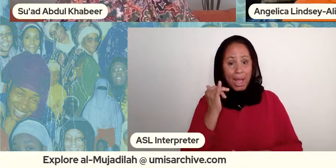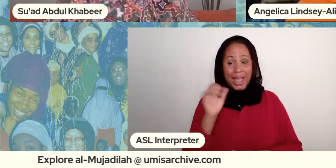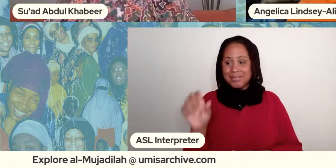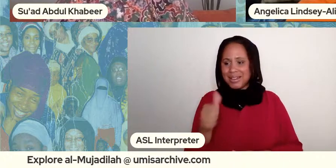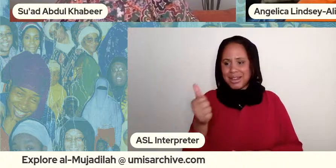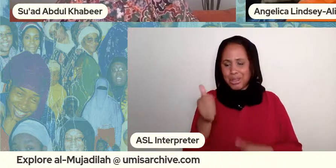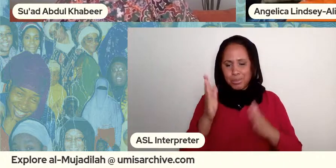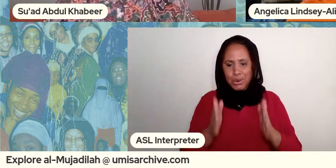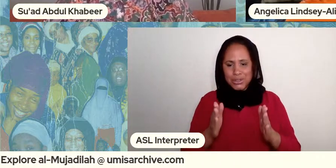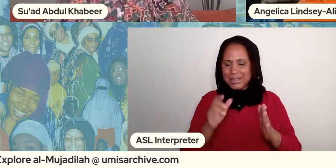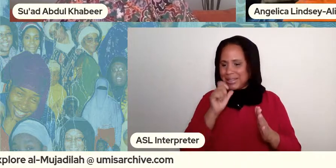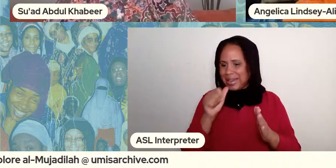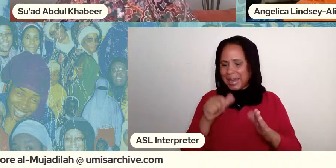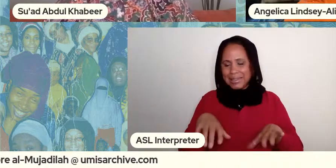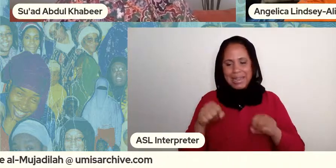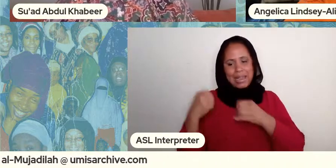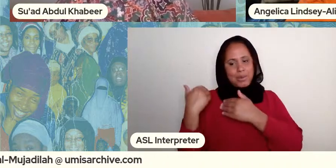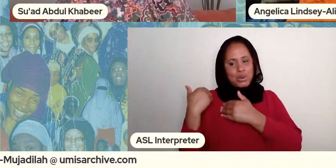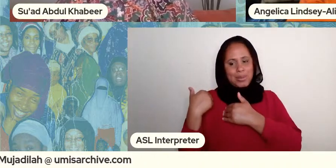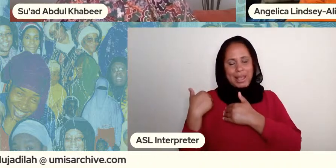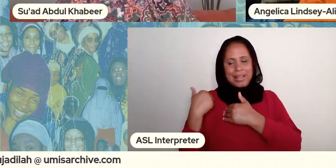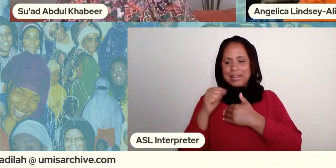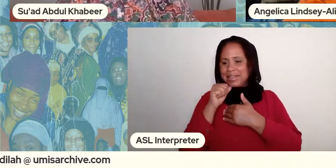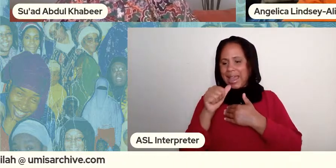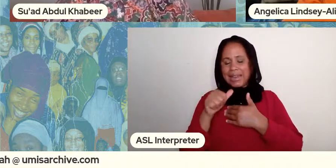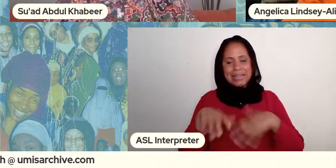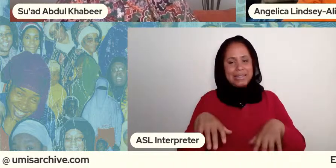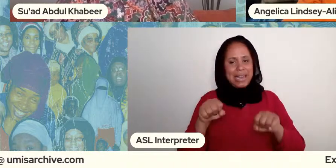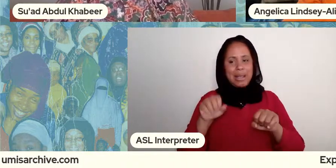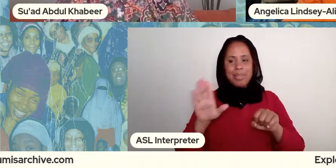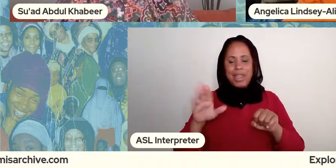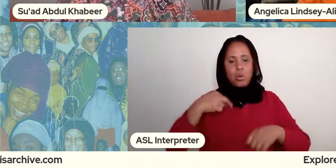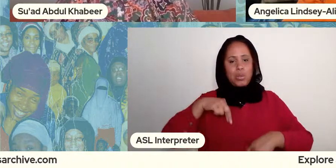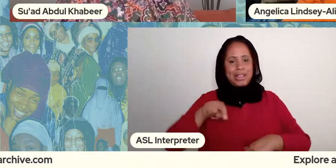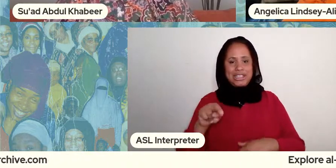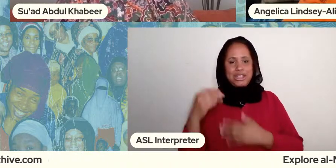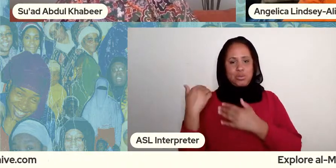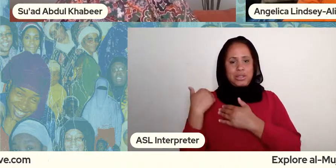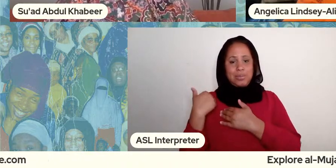take on their religious responsibility i think when black women make statements and claims like